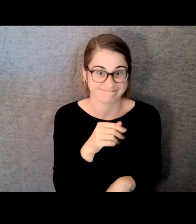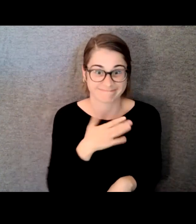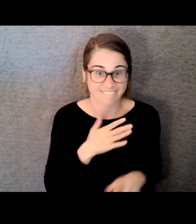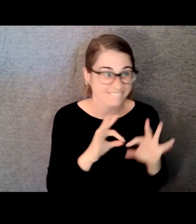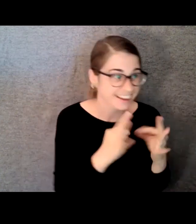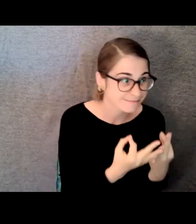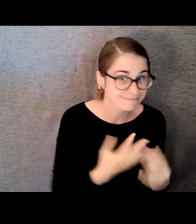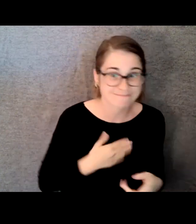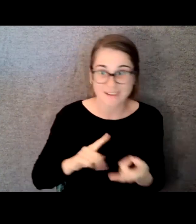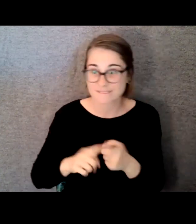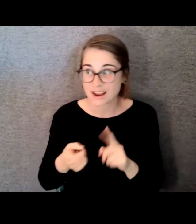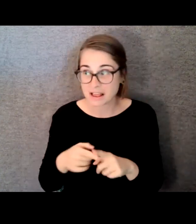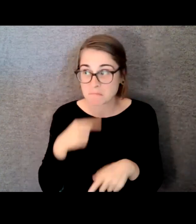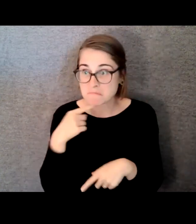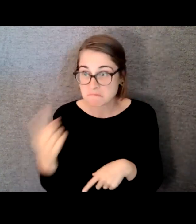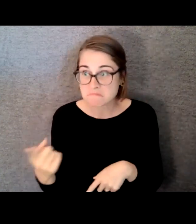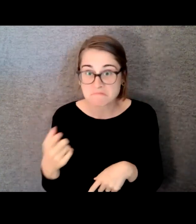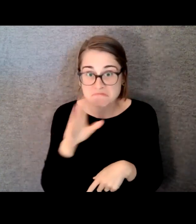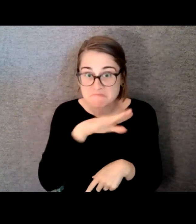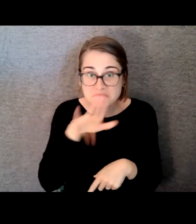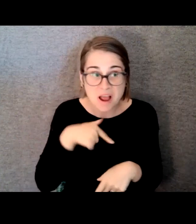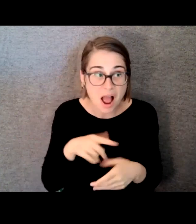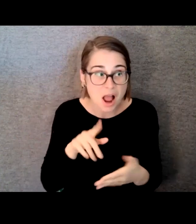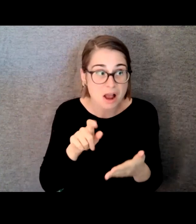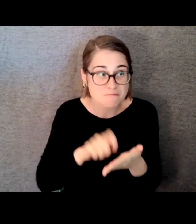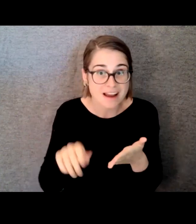that I was kind of writing songs. I played piano and guitar as a child. So I had this